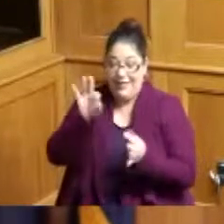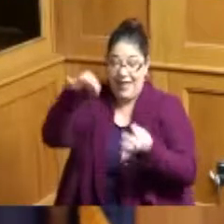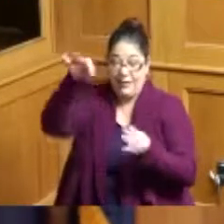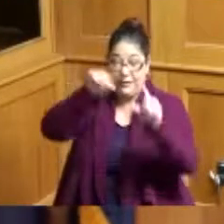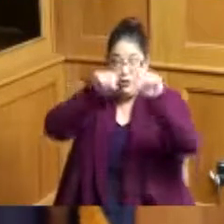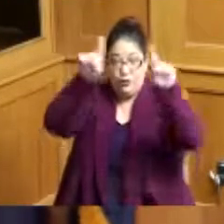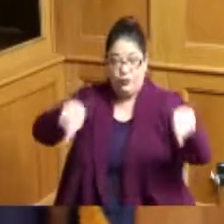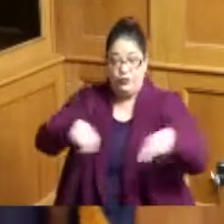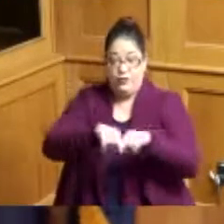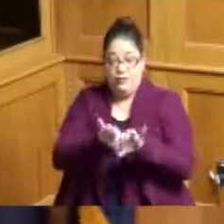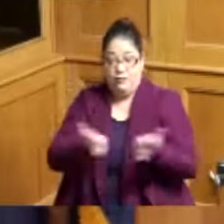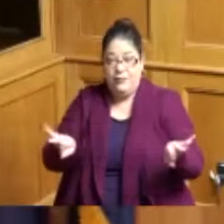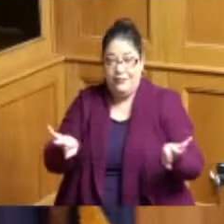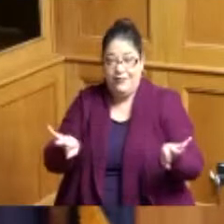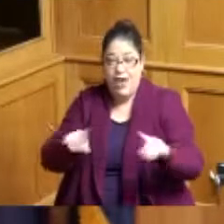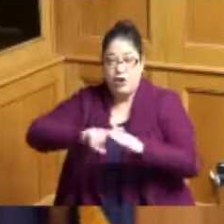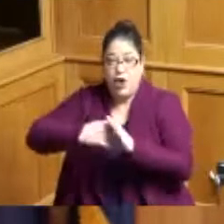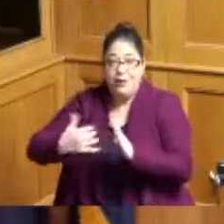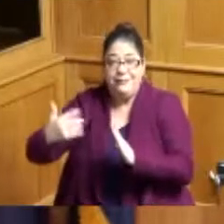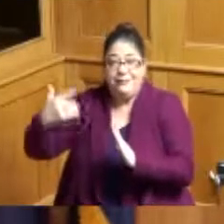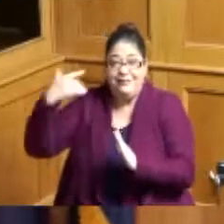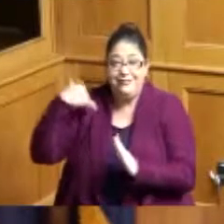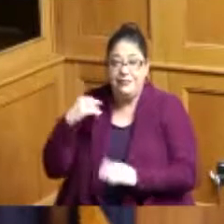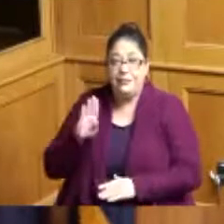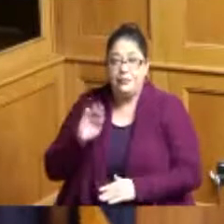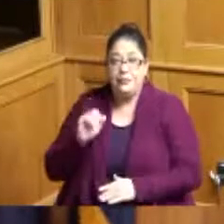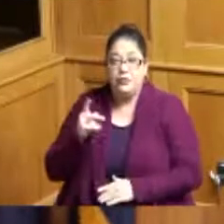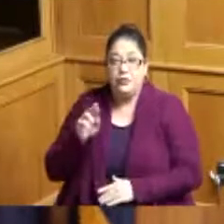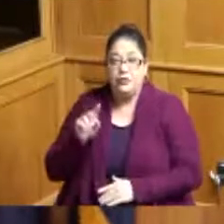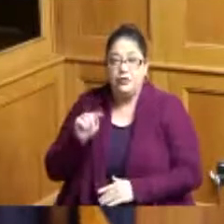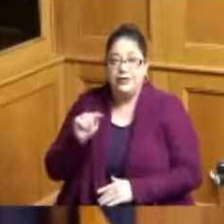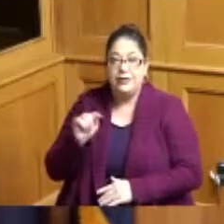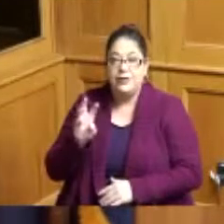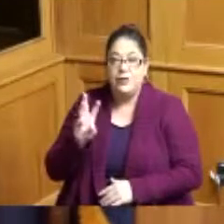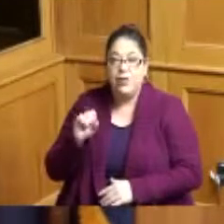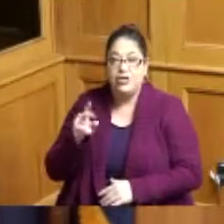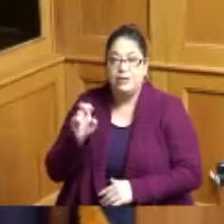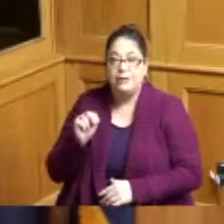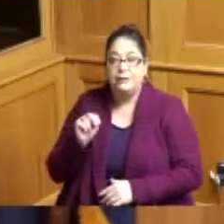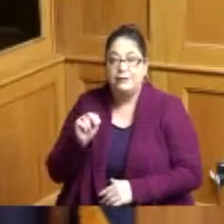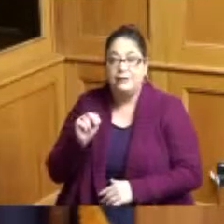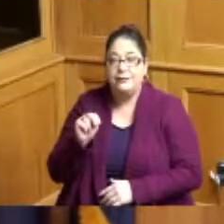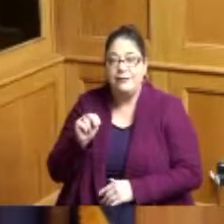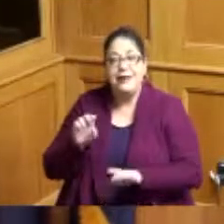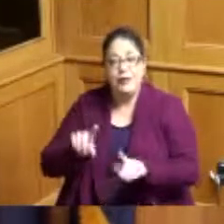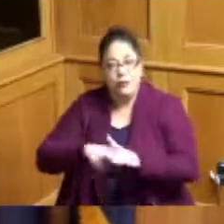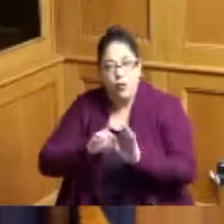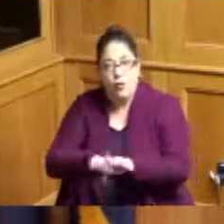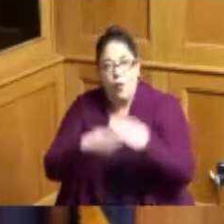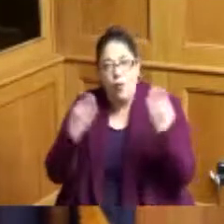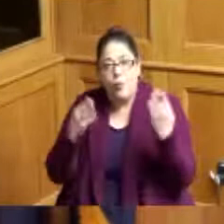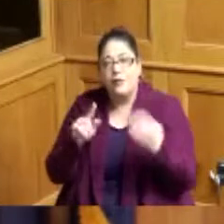starting with Booker T Washington that started Tuskegee Institute there were black farmers in